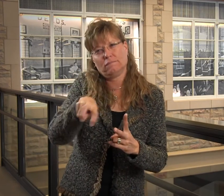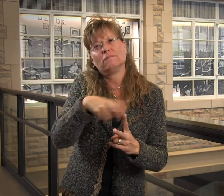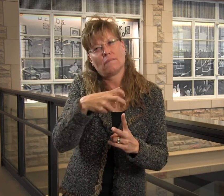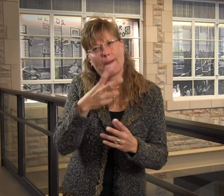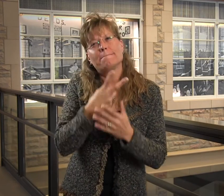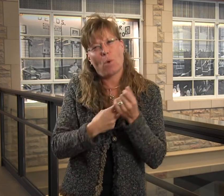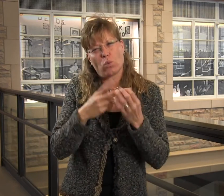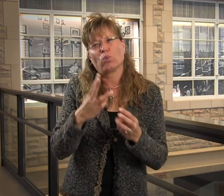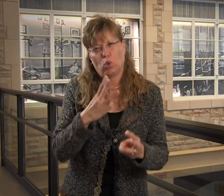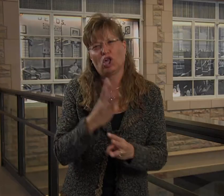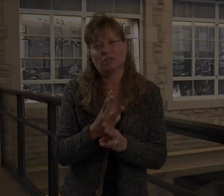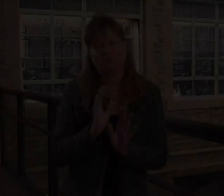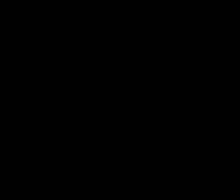and in the end that was a benefit.